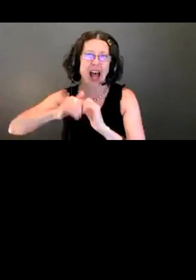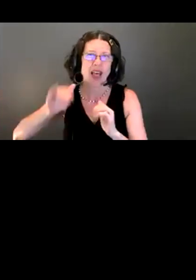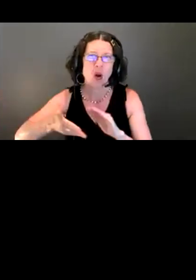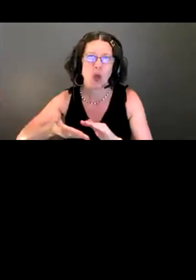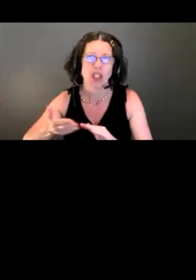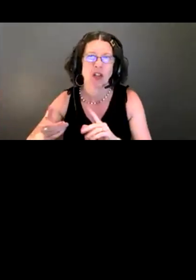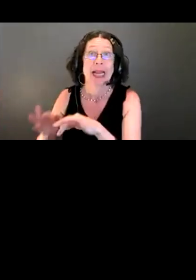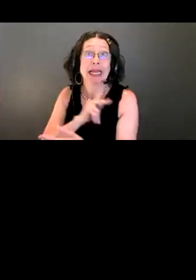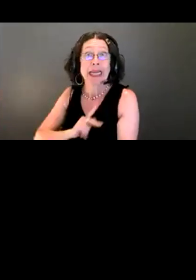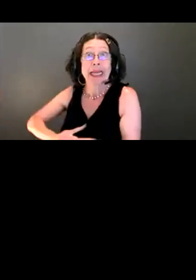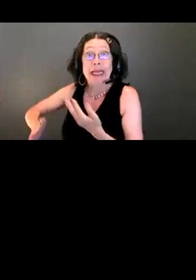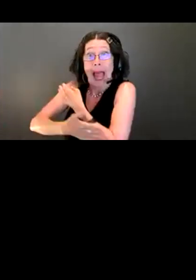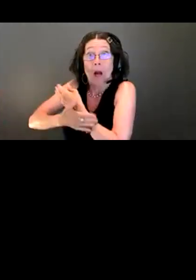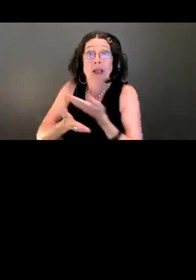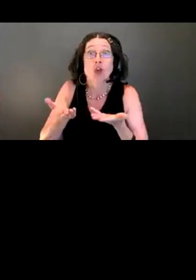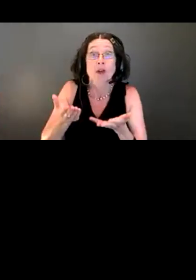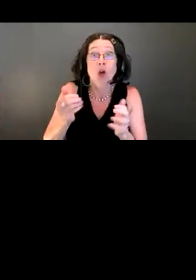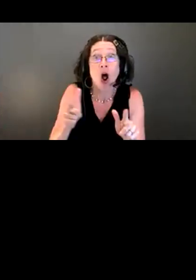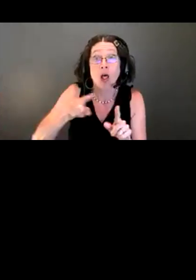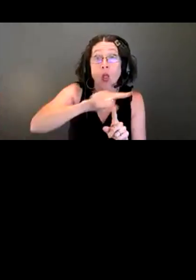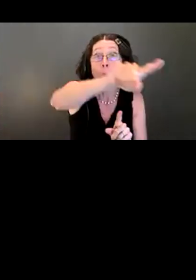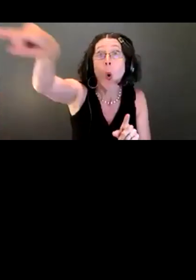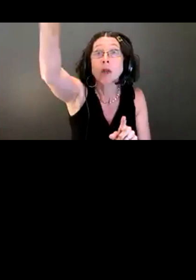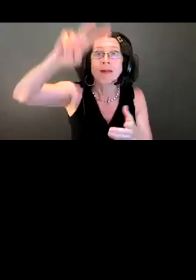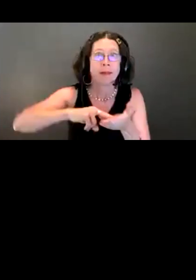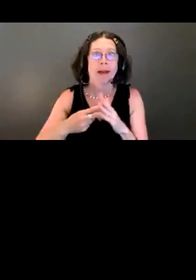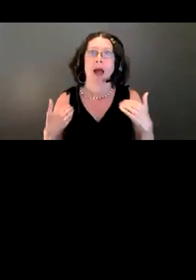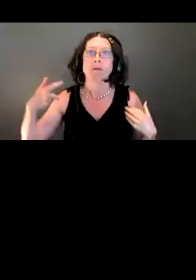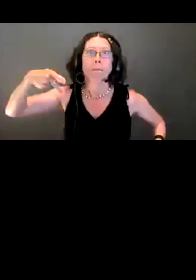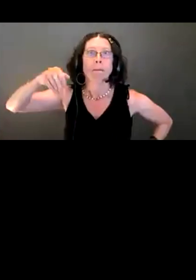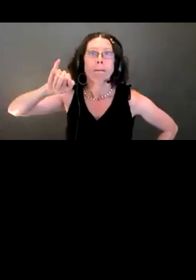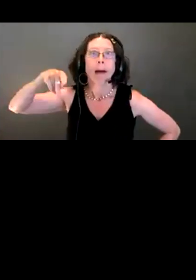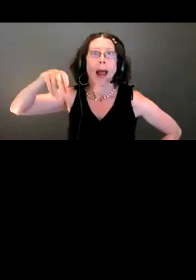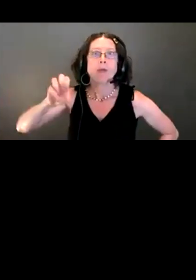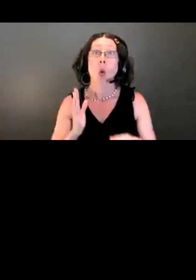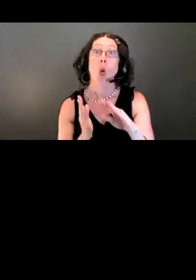all these cities, we have pipes everywhere. We have over 400 miles of pipes.